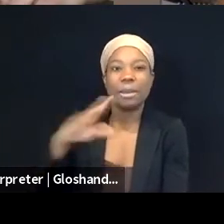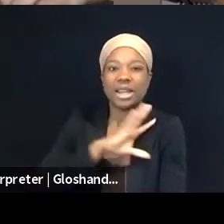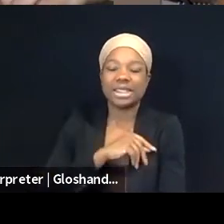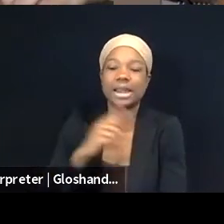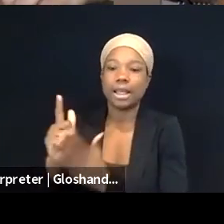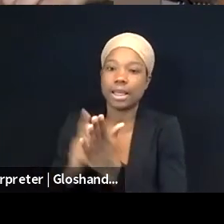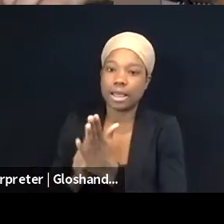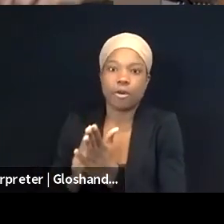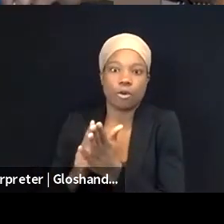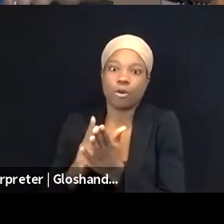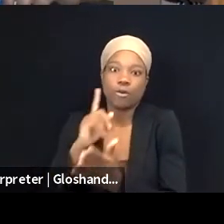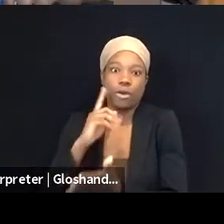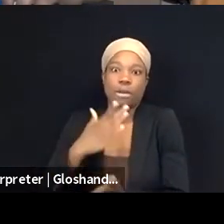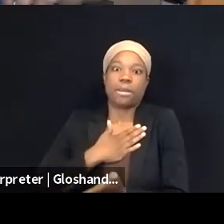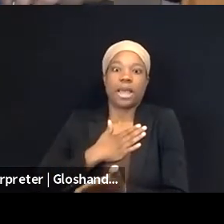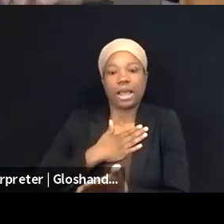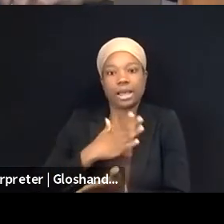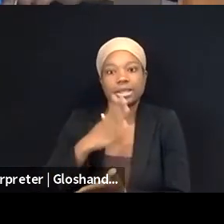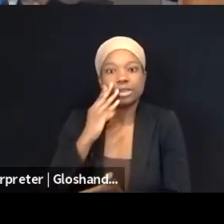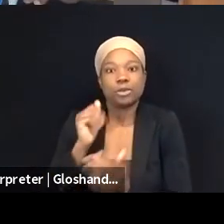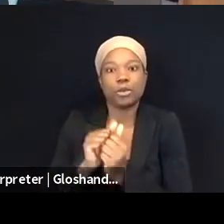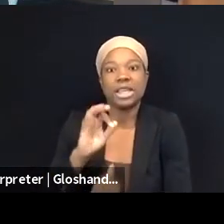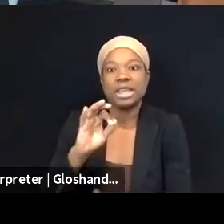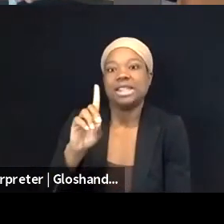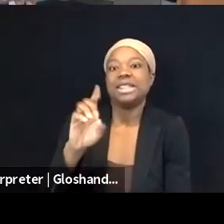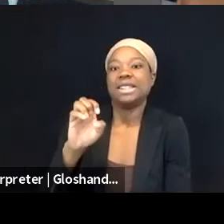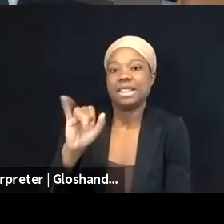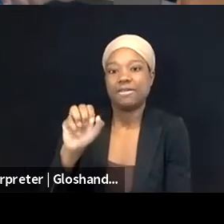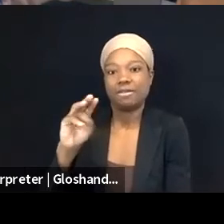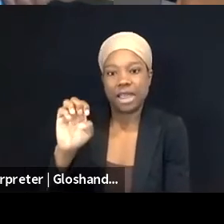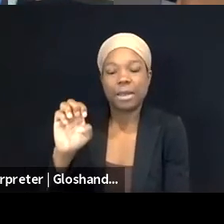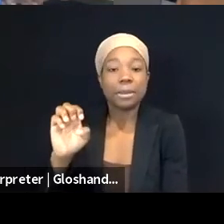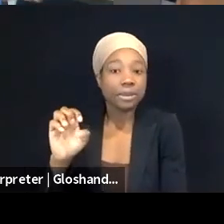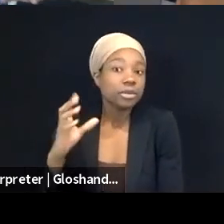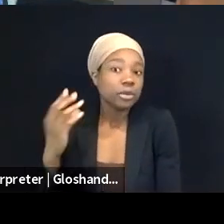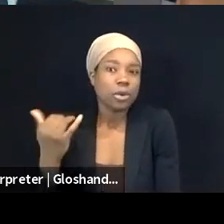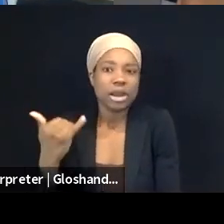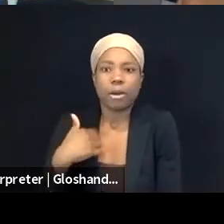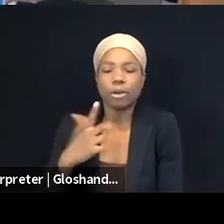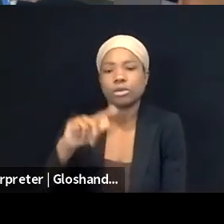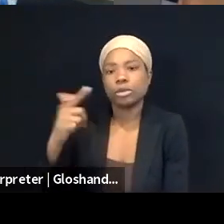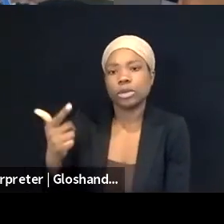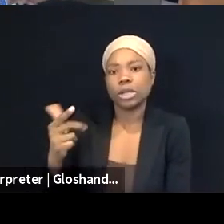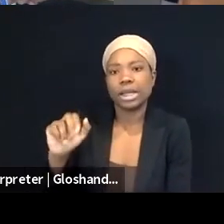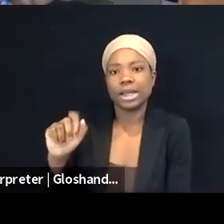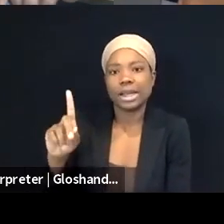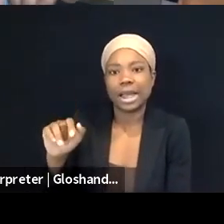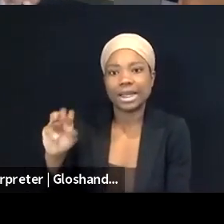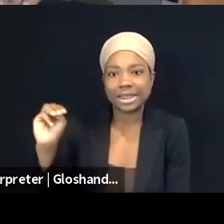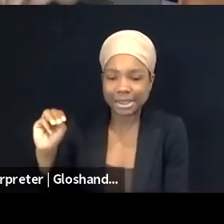that I shared with everyone. I'm wondering if you want to talk a little bit about the report and also some of the successes that 7amleh's seen in engaging this issue